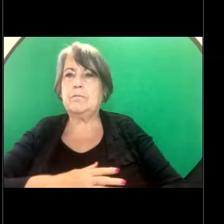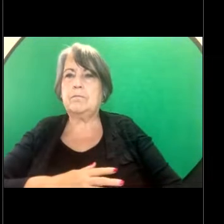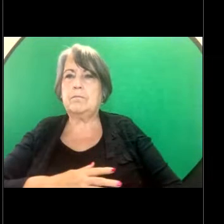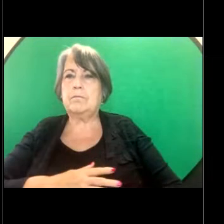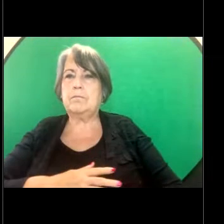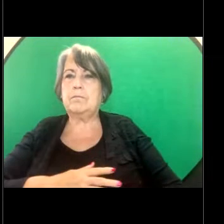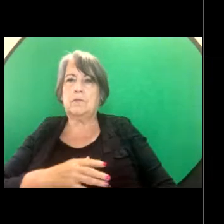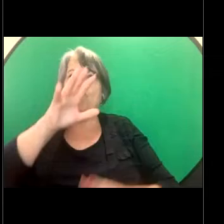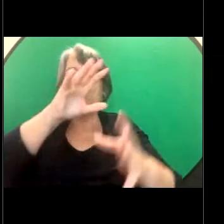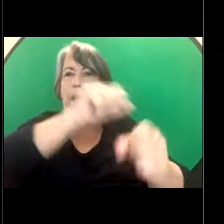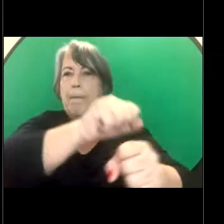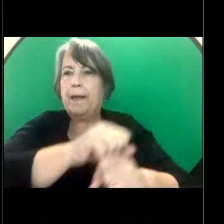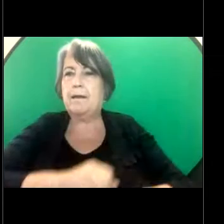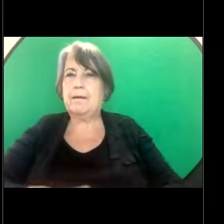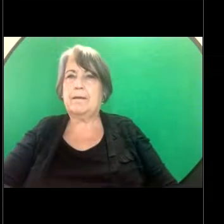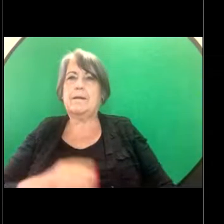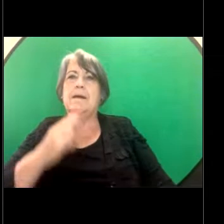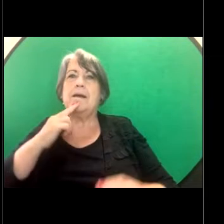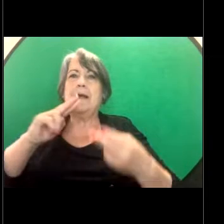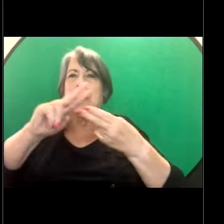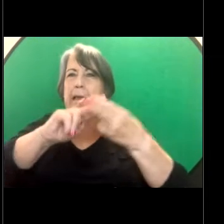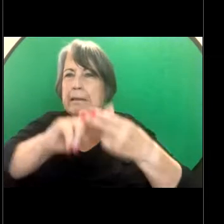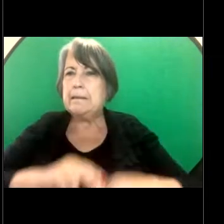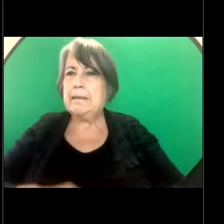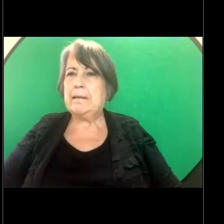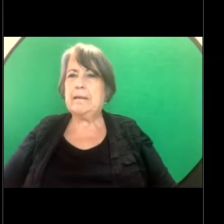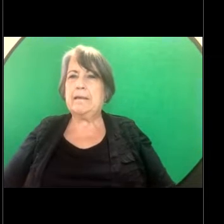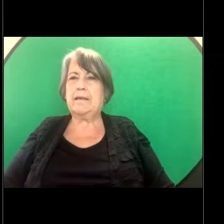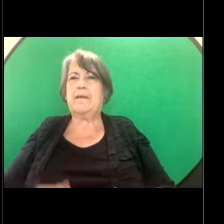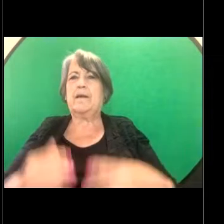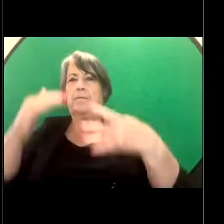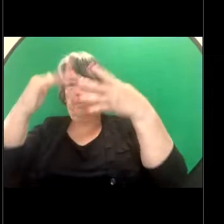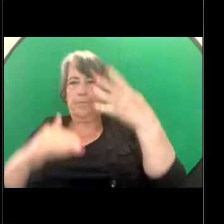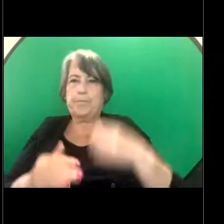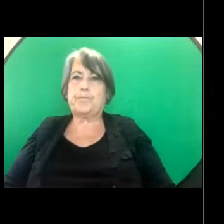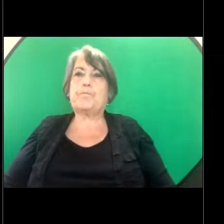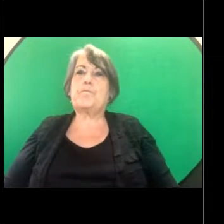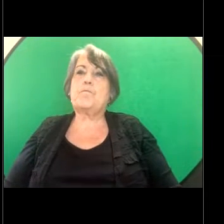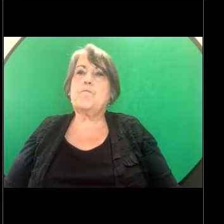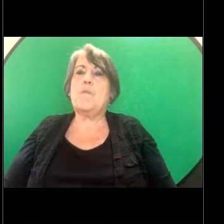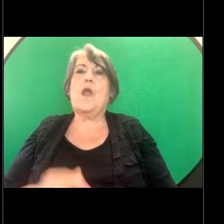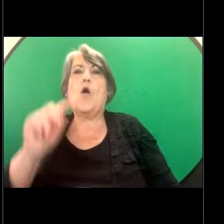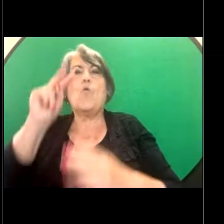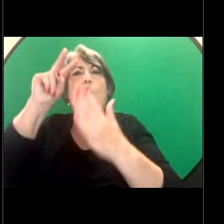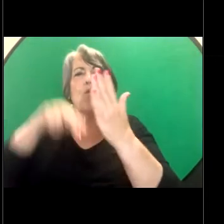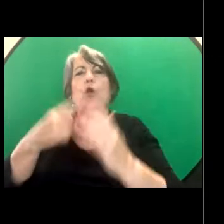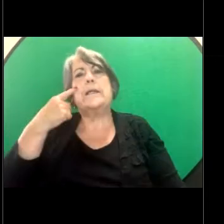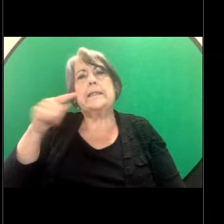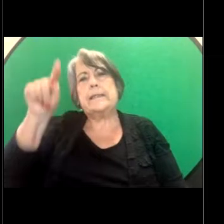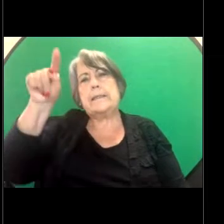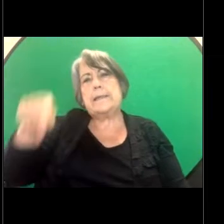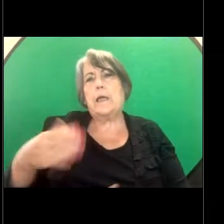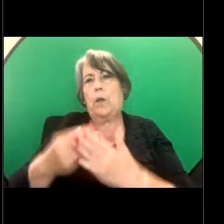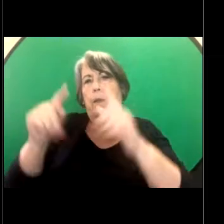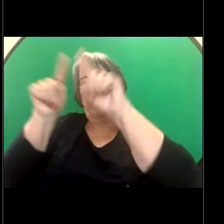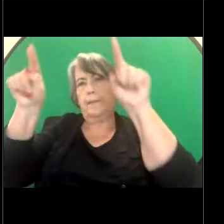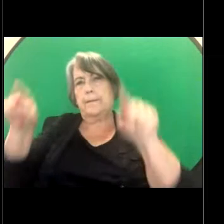to a few other examples. I won't read them all out. They're on the slides for you. They may also